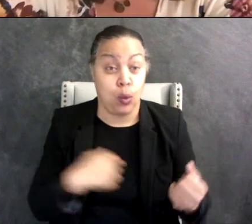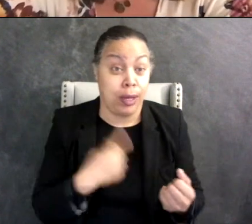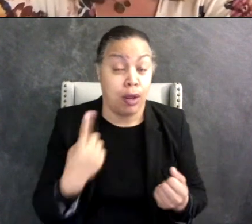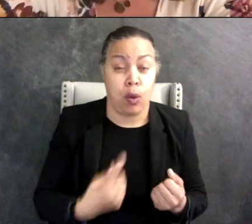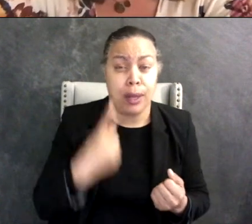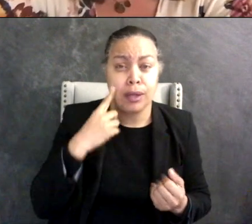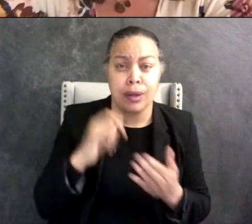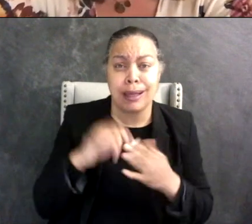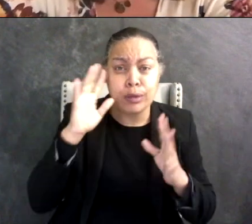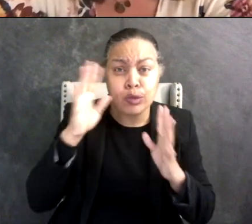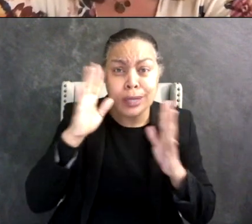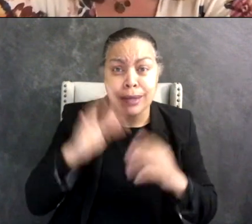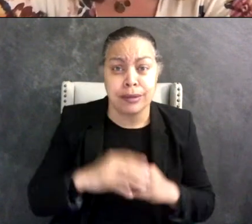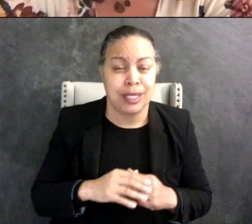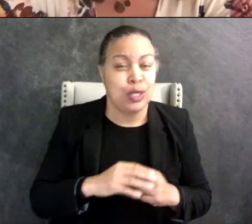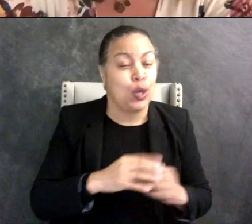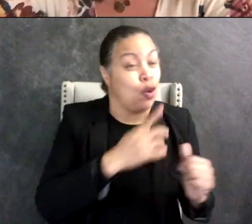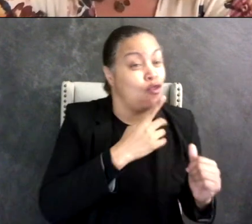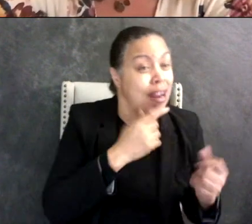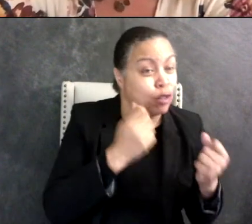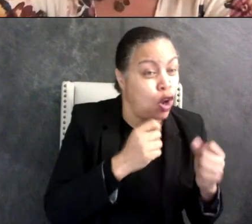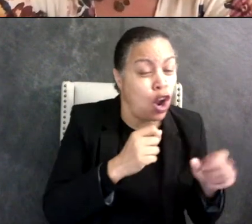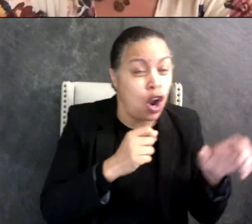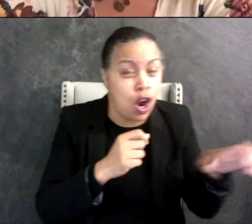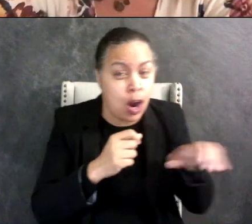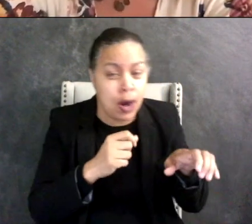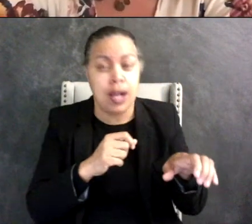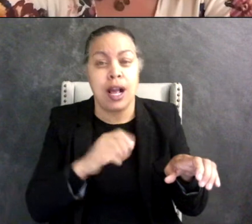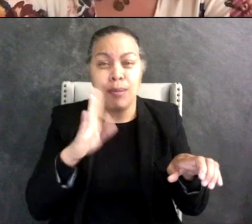like all the red cars and then the blue cars and the green cars so it was like a rainbow of cars.